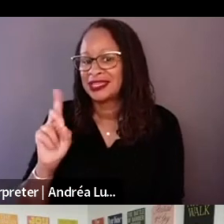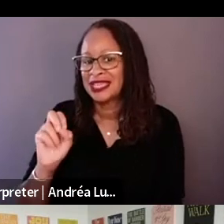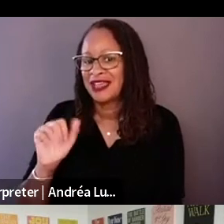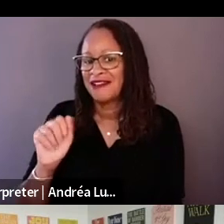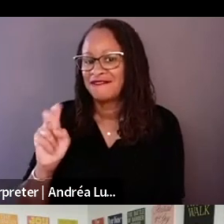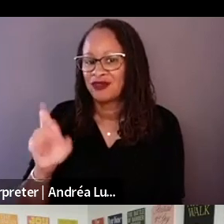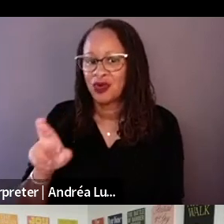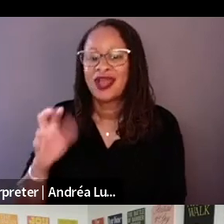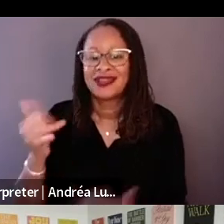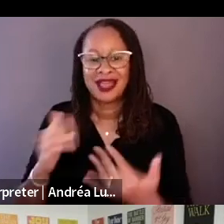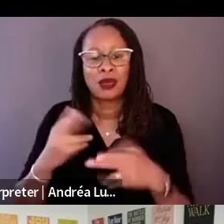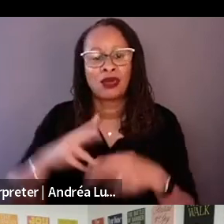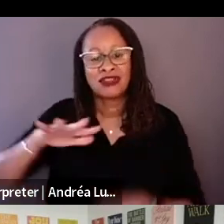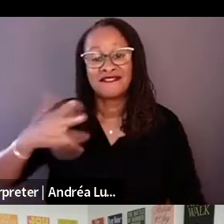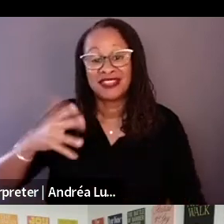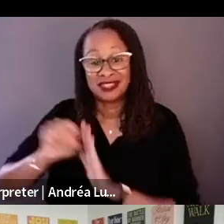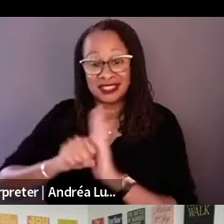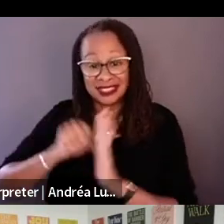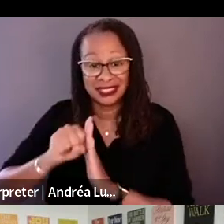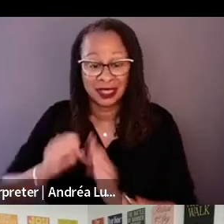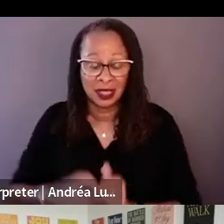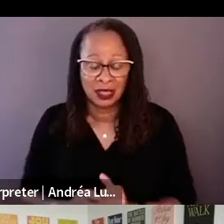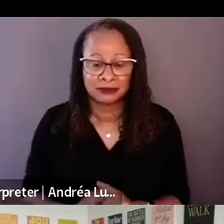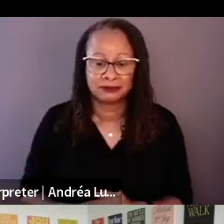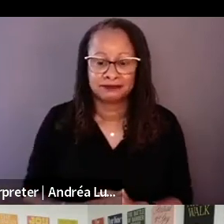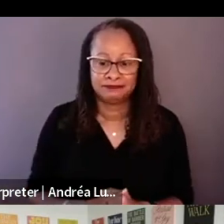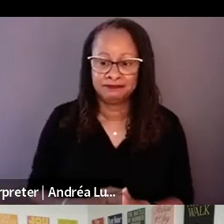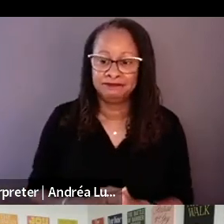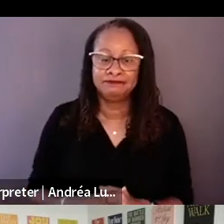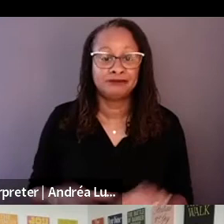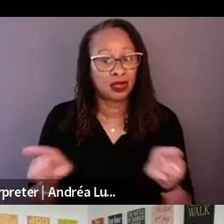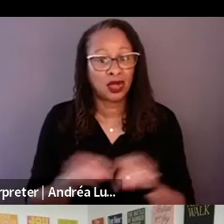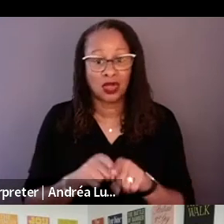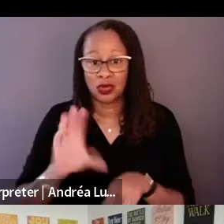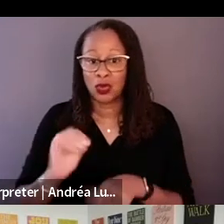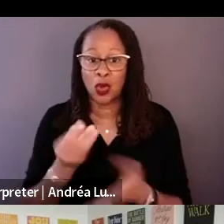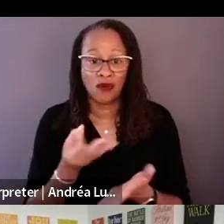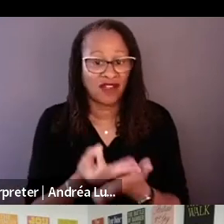endeavor which is now called "fifth season," and they cofinanced Lost Daughter.